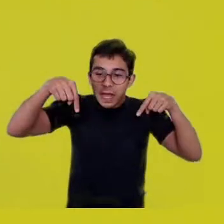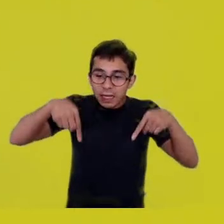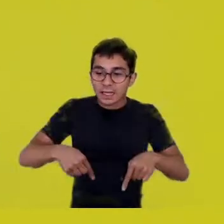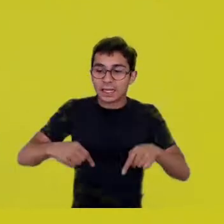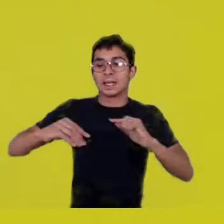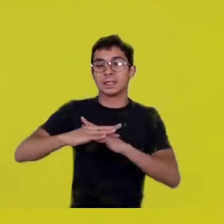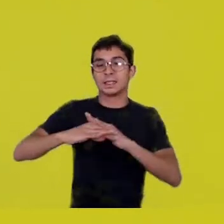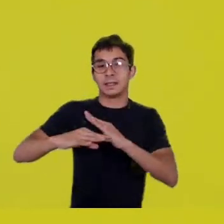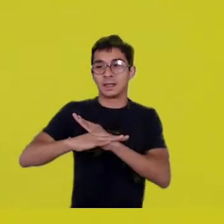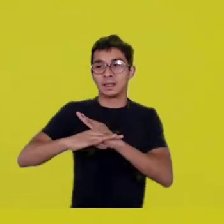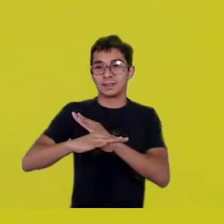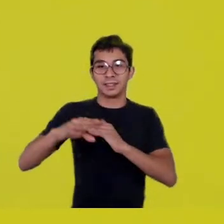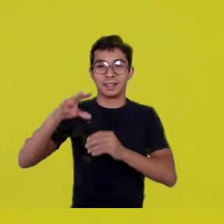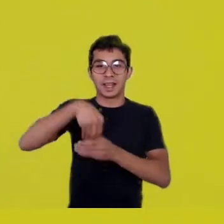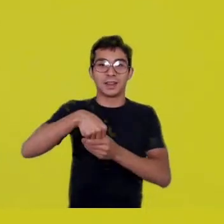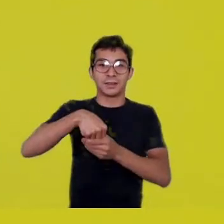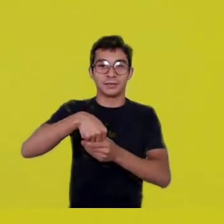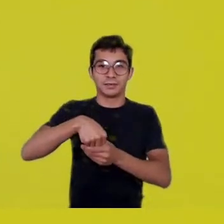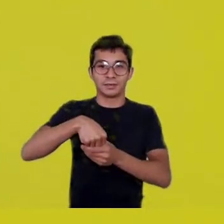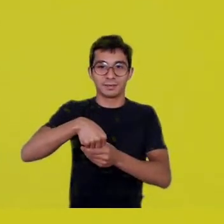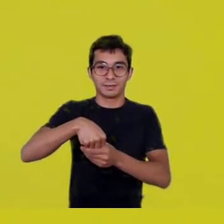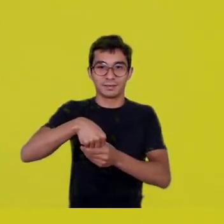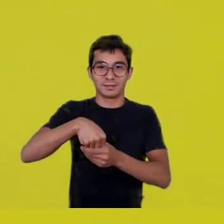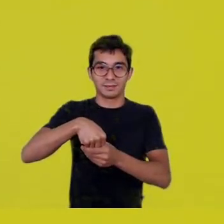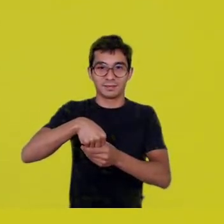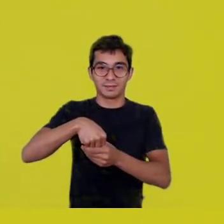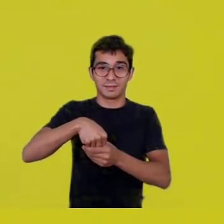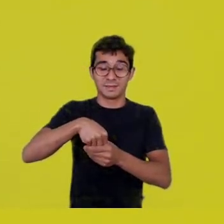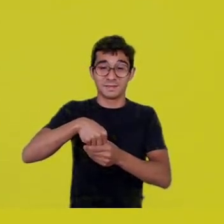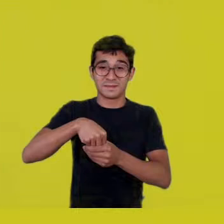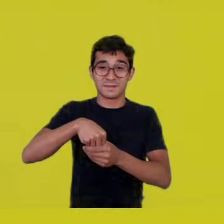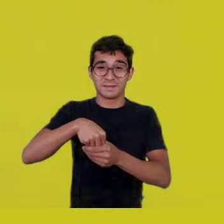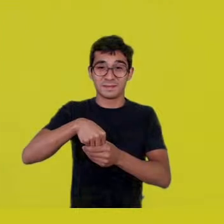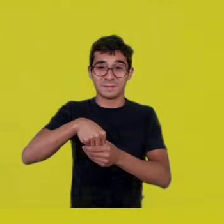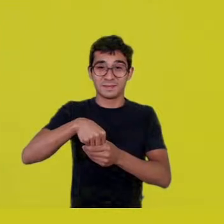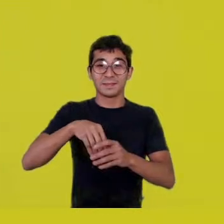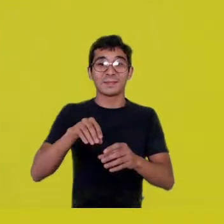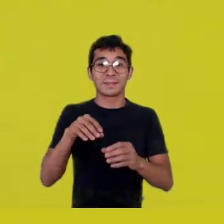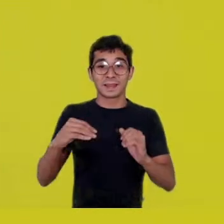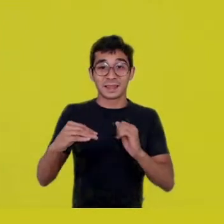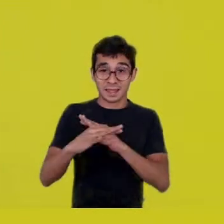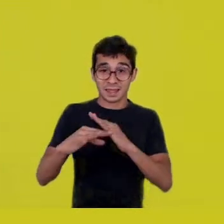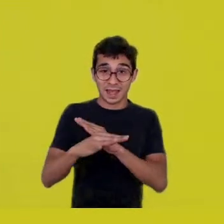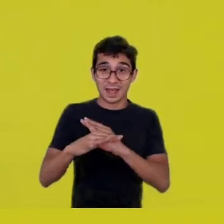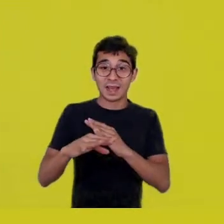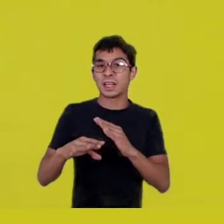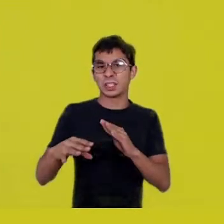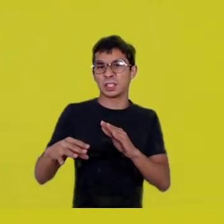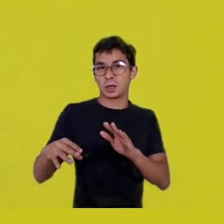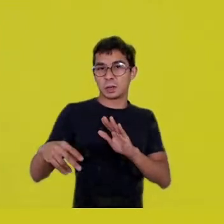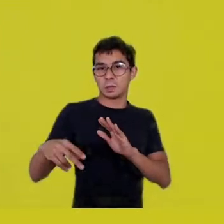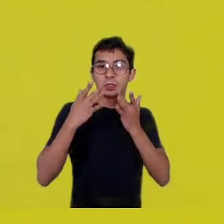the metropolis. The metropolis and the production itself,